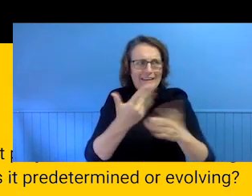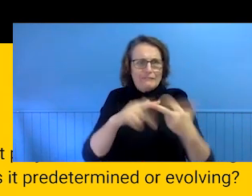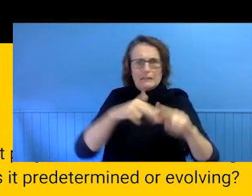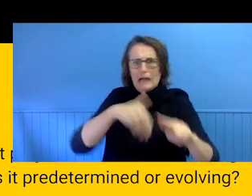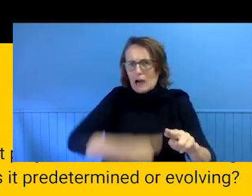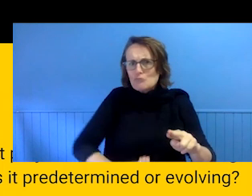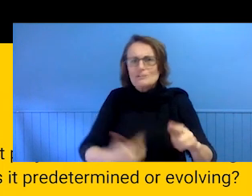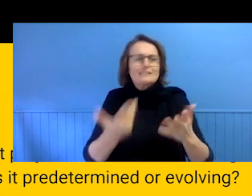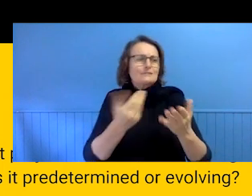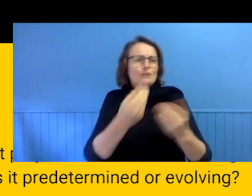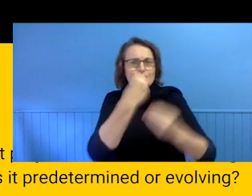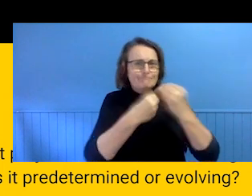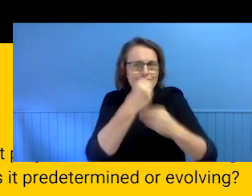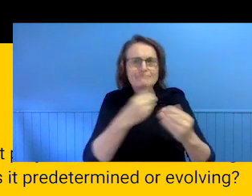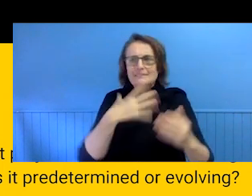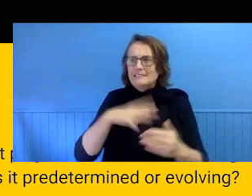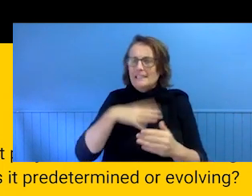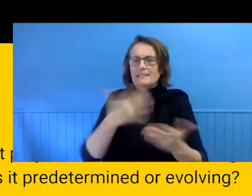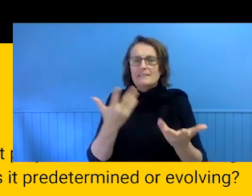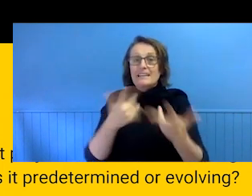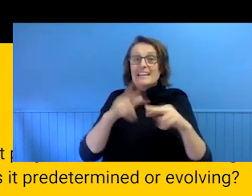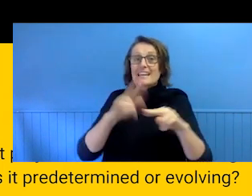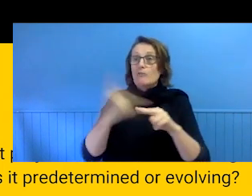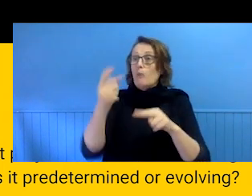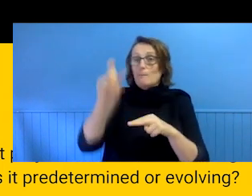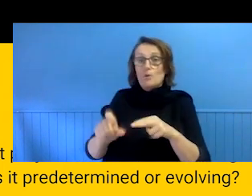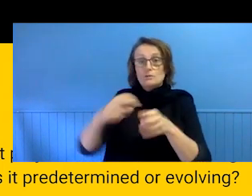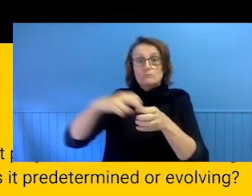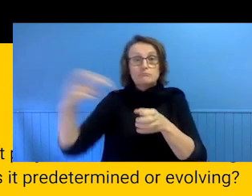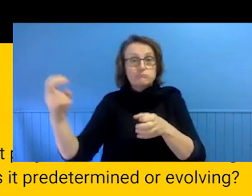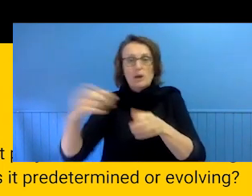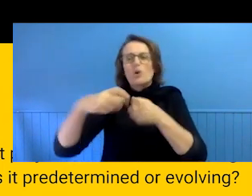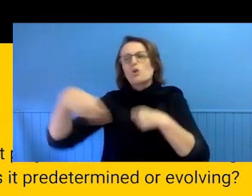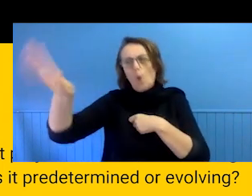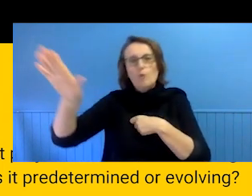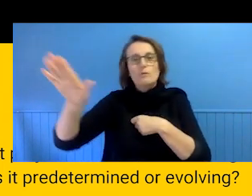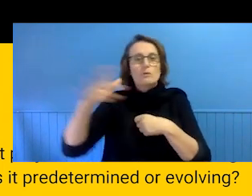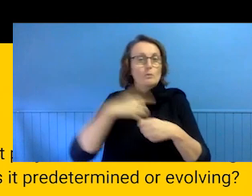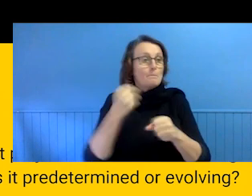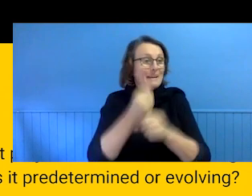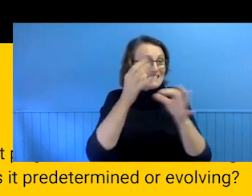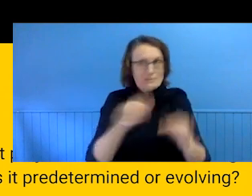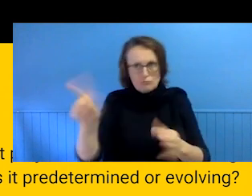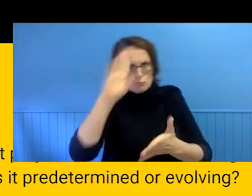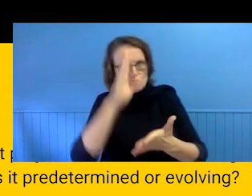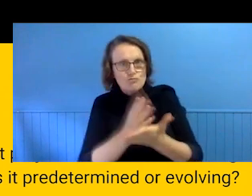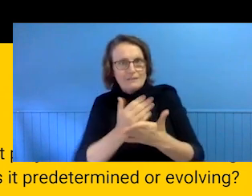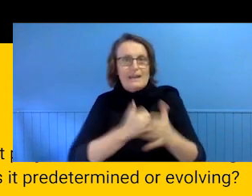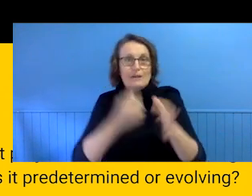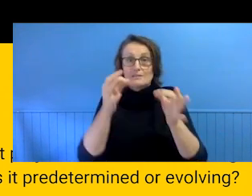other to make decisions when we are not in the room or without consulting with each other constantly. We try to establish best